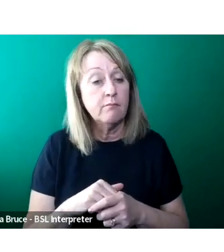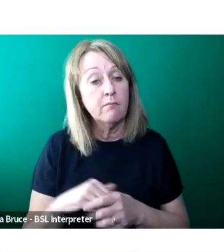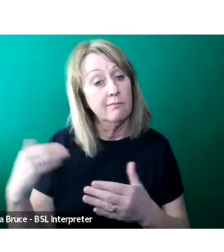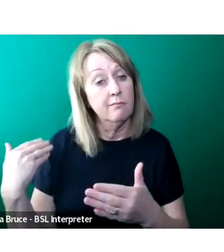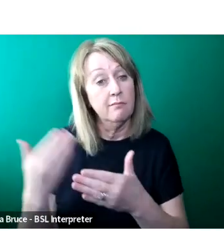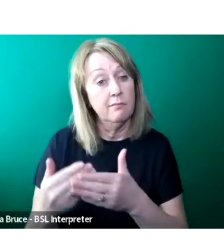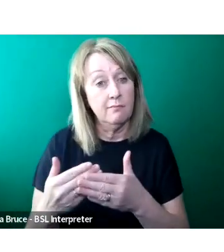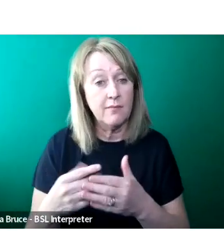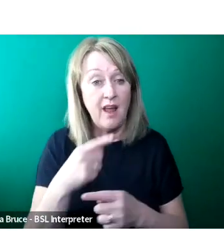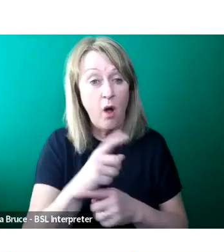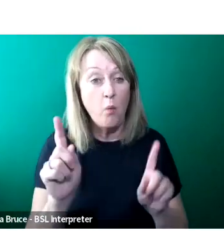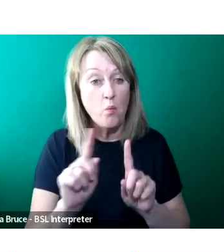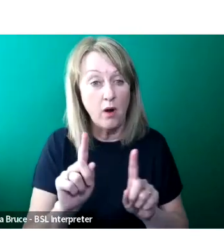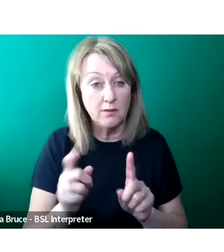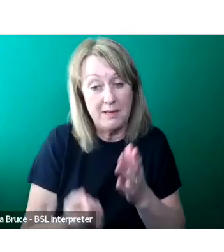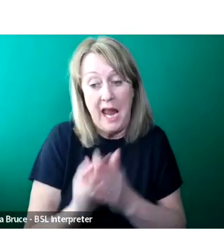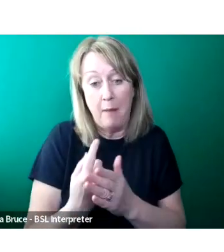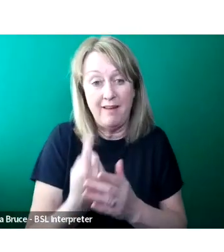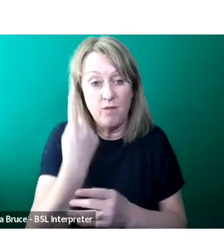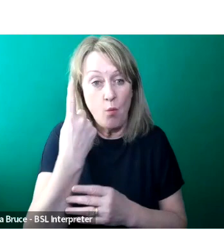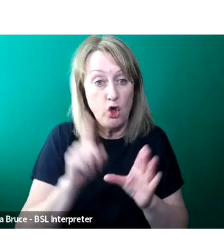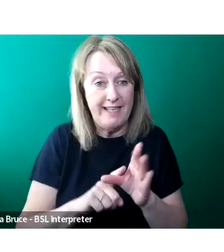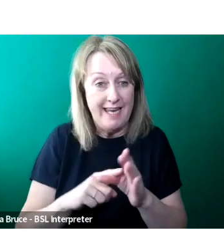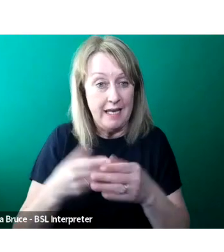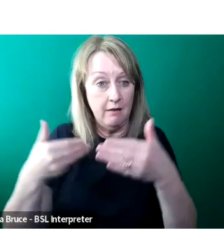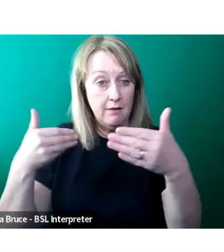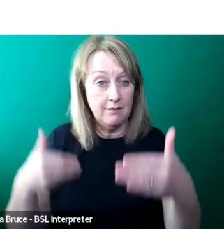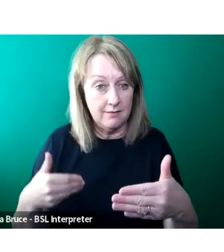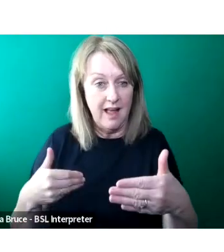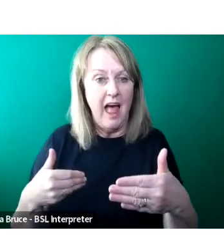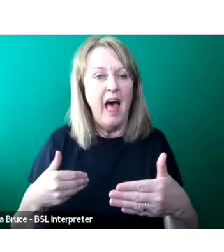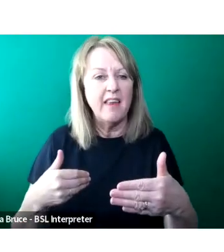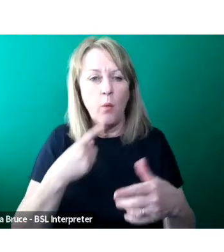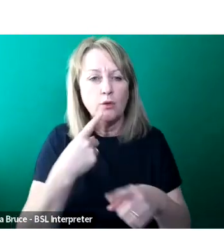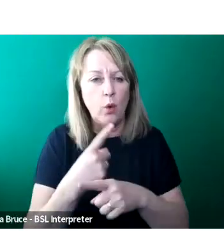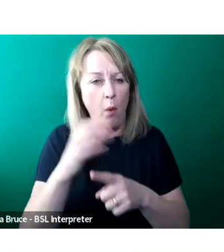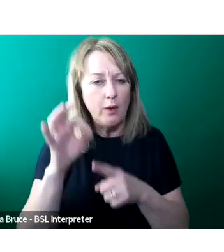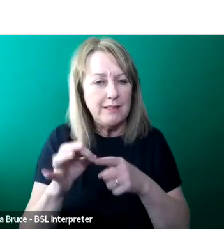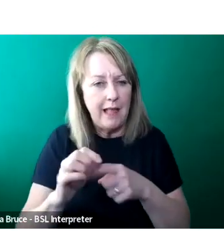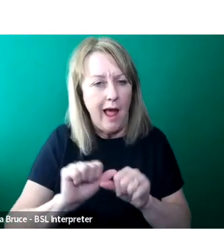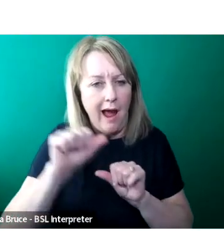So we'll play that and then we'll just kind of go into a little bit of detail around that as well.